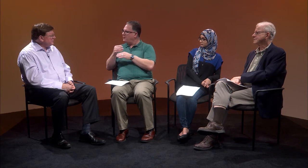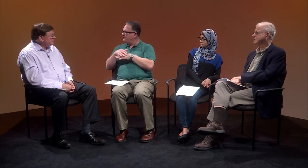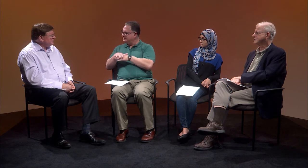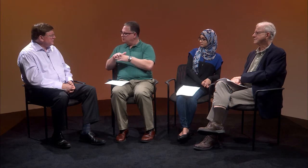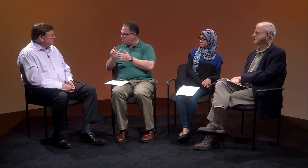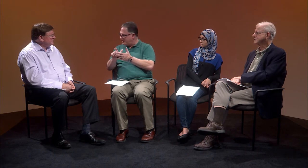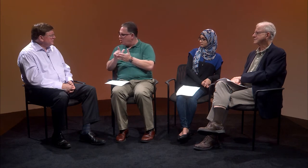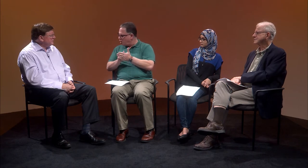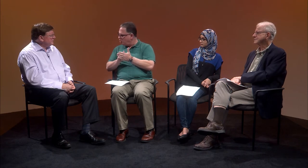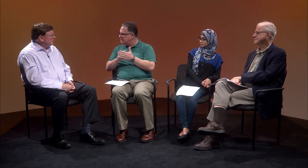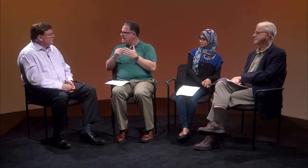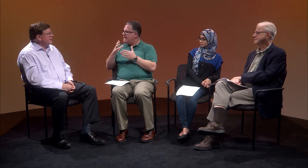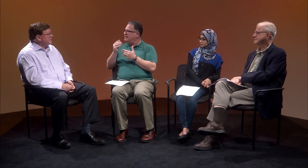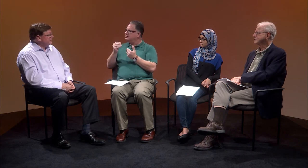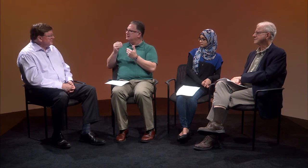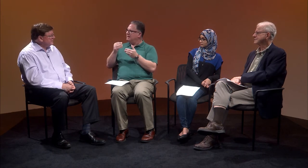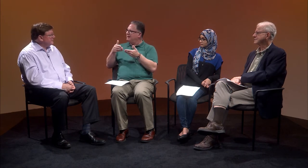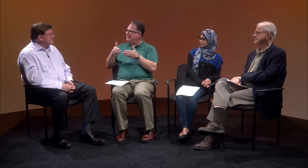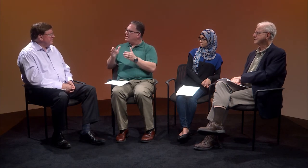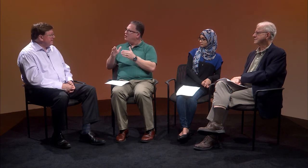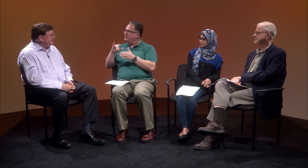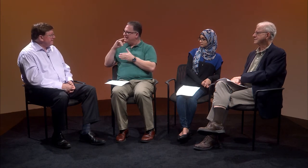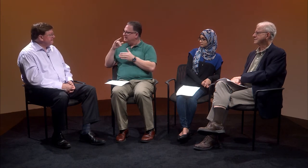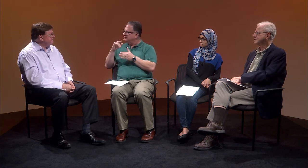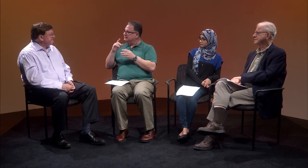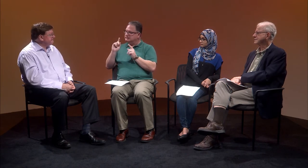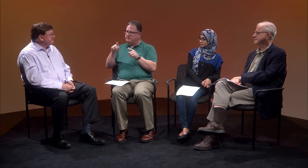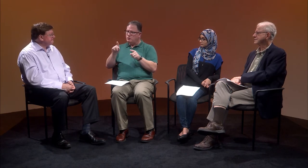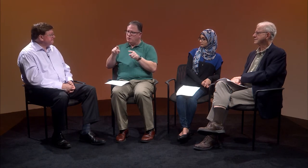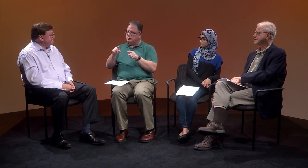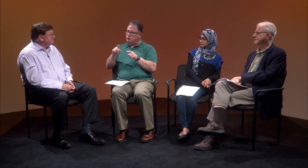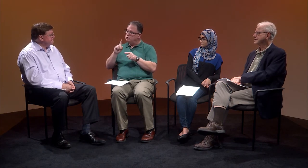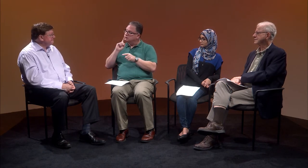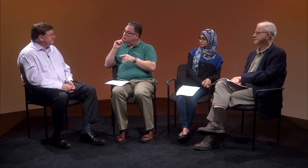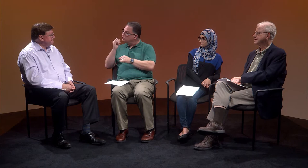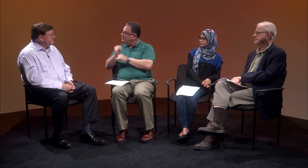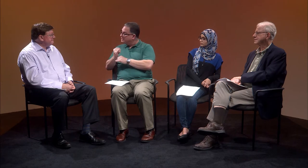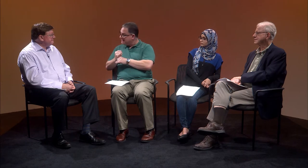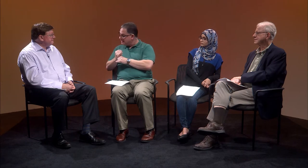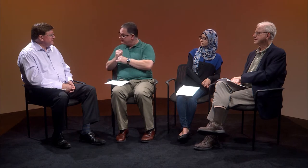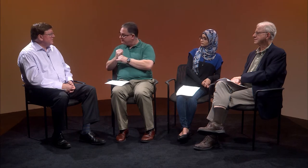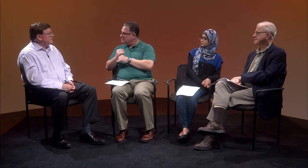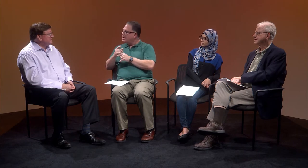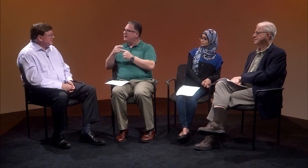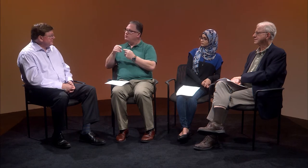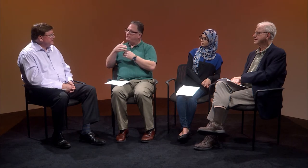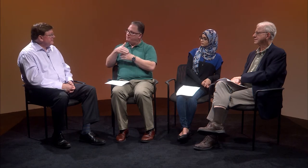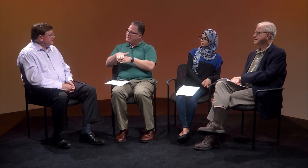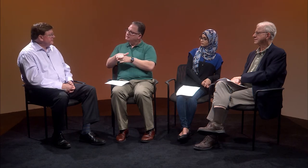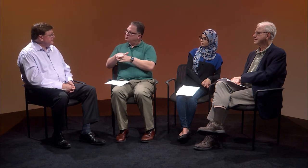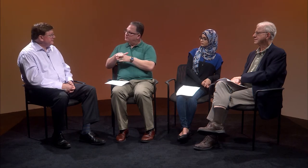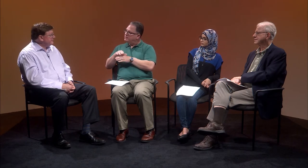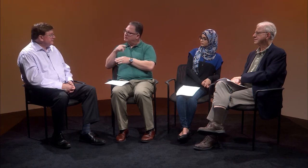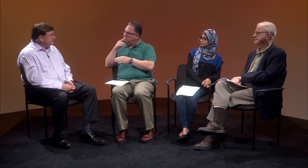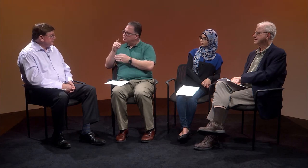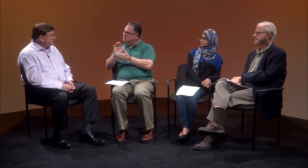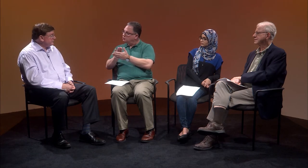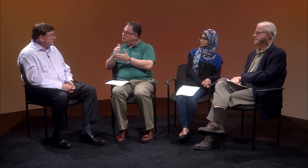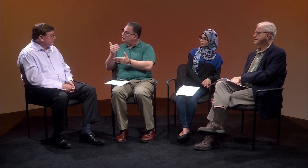the Mainstreaming Law, it allowed the kids to, instead of going to the school for the deaf, they were to be mainstreamed into public schools